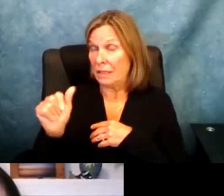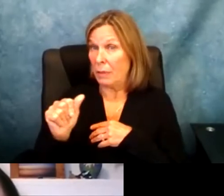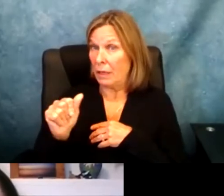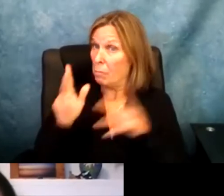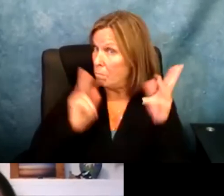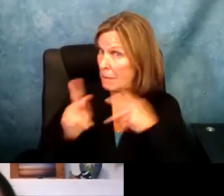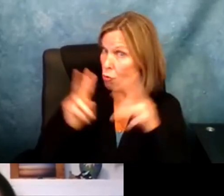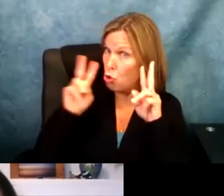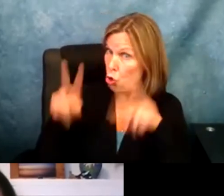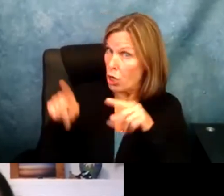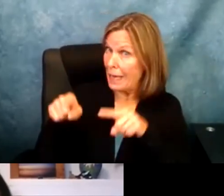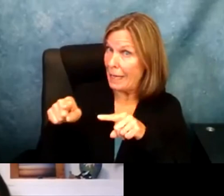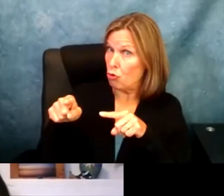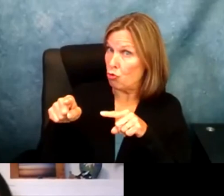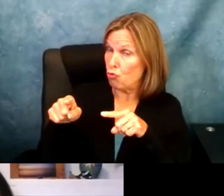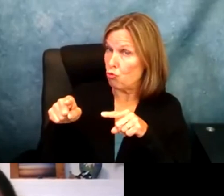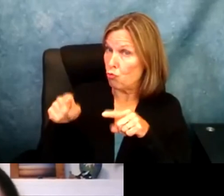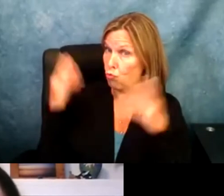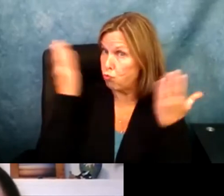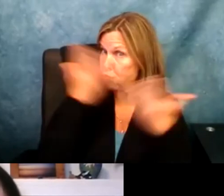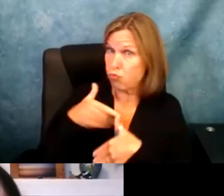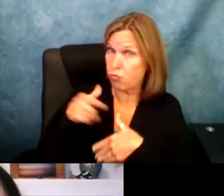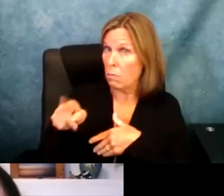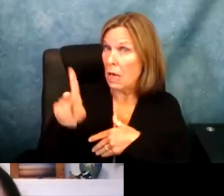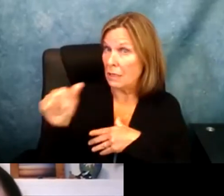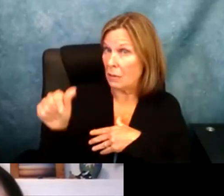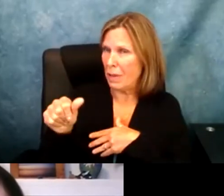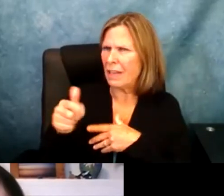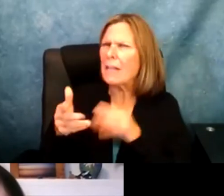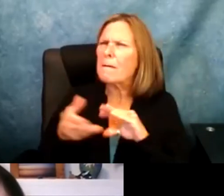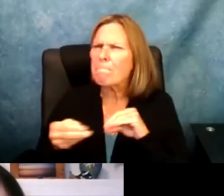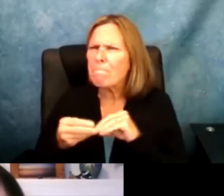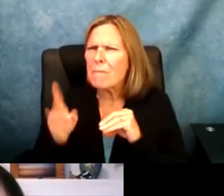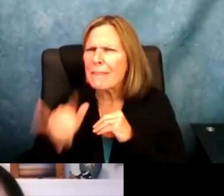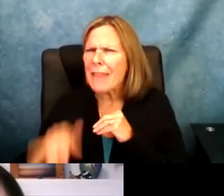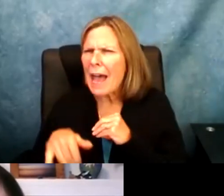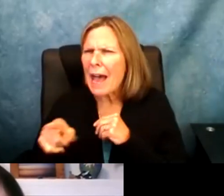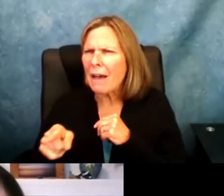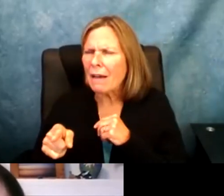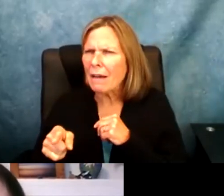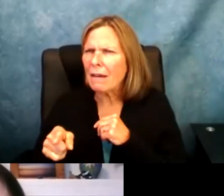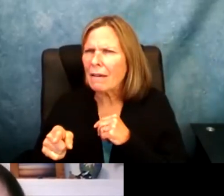when we mention the word invisible disability? When you get to some places they will not believe you looking at you